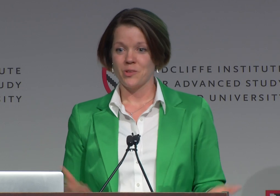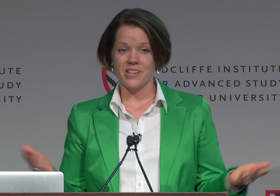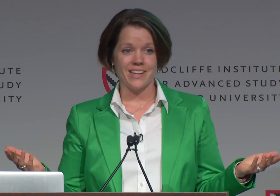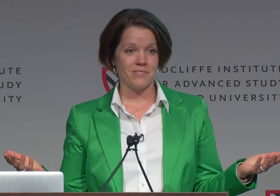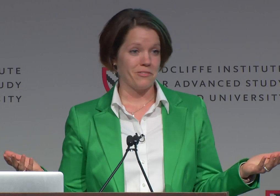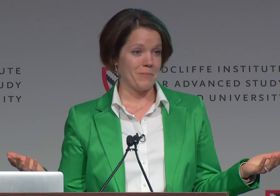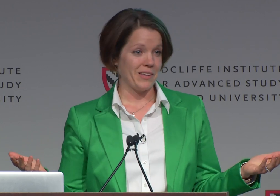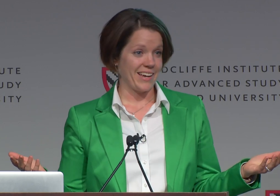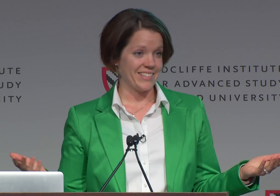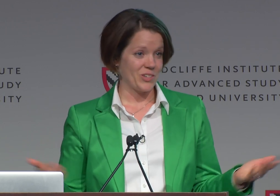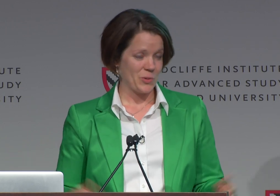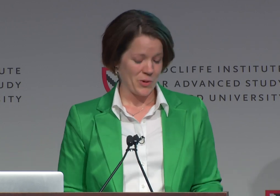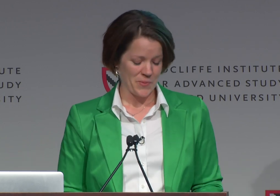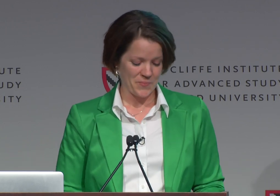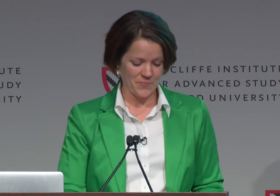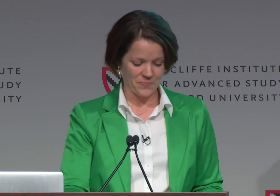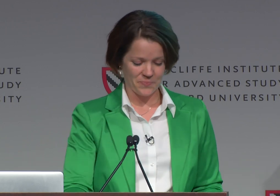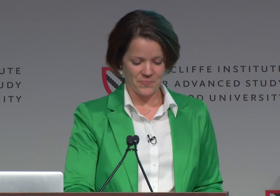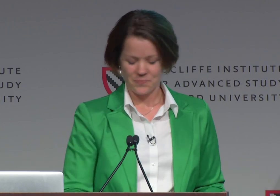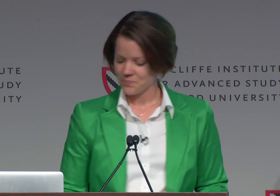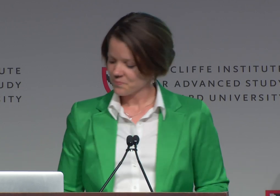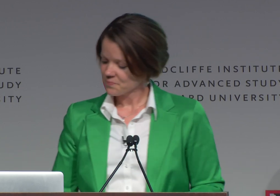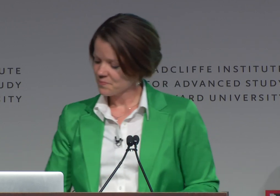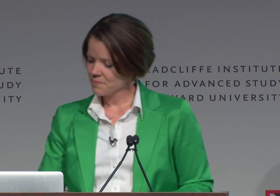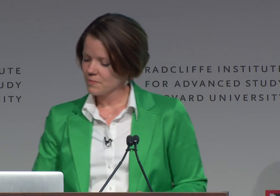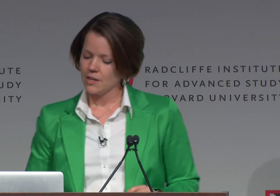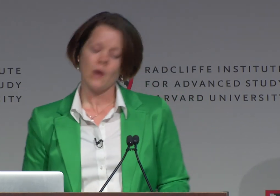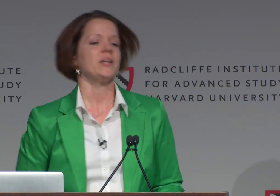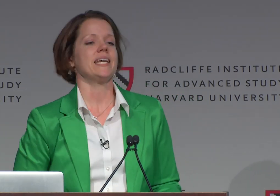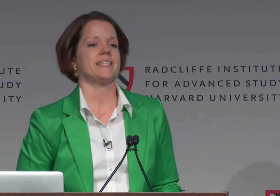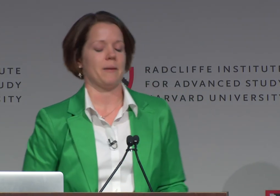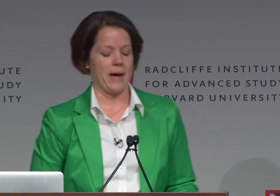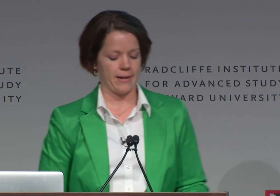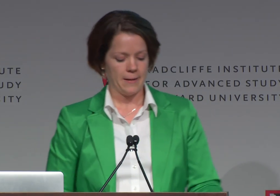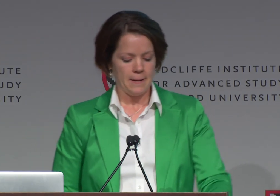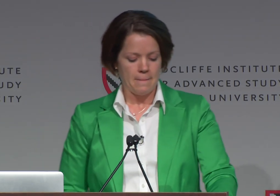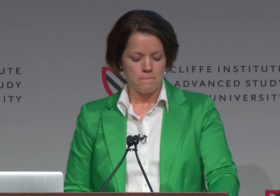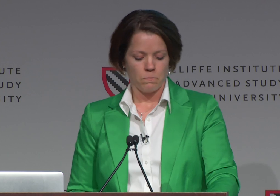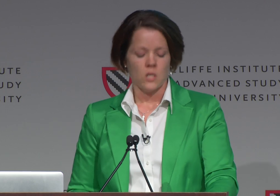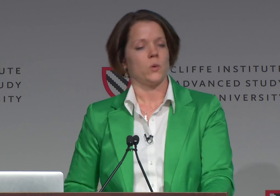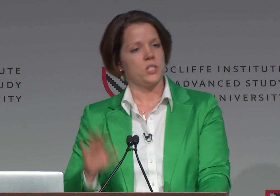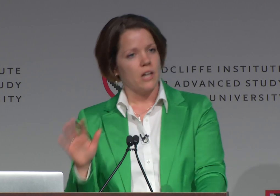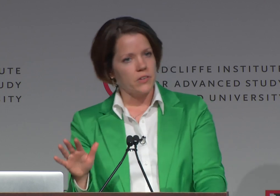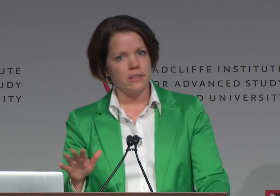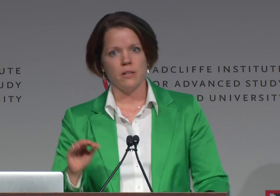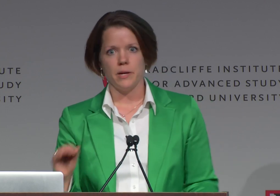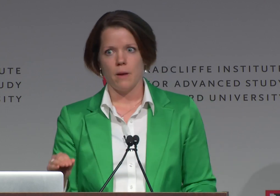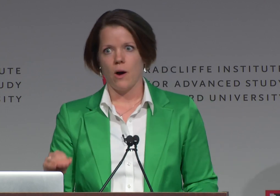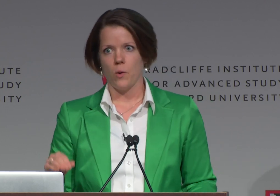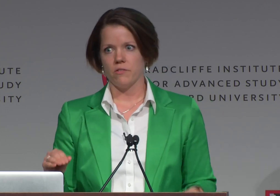through the lens of a female ASL interpreter. I want to take a step back. So we just covered a little bit about what